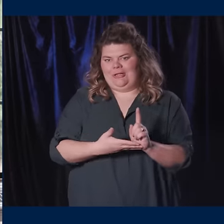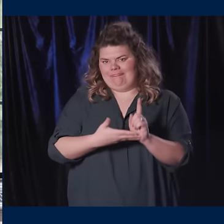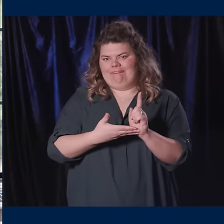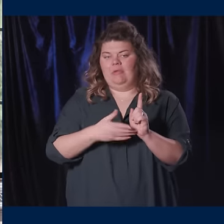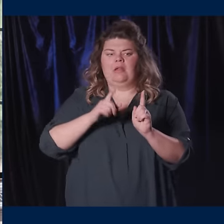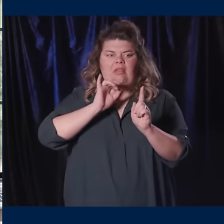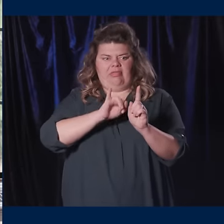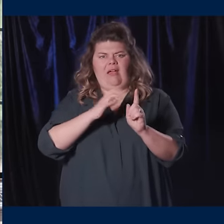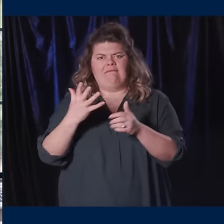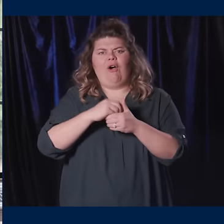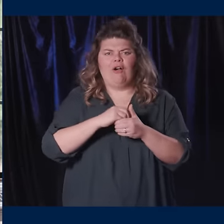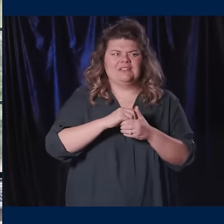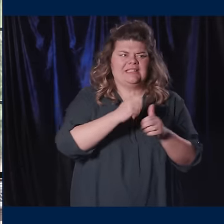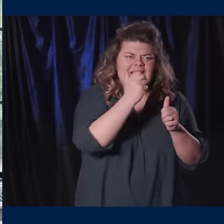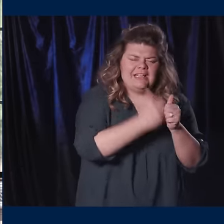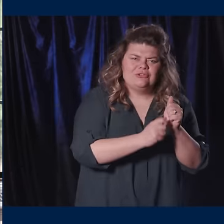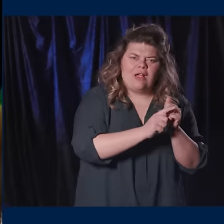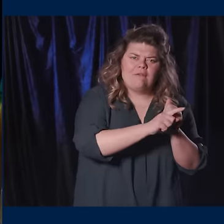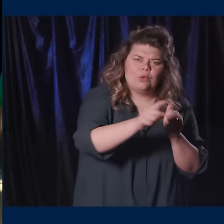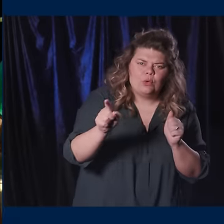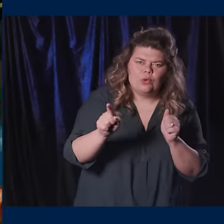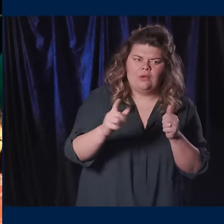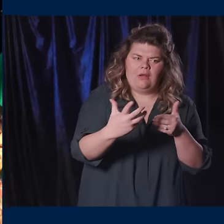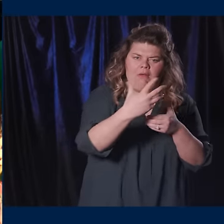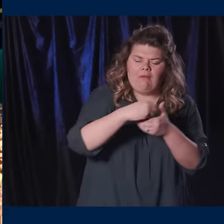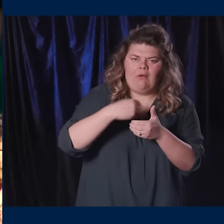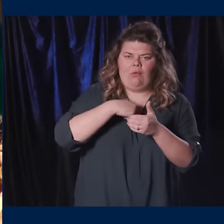It's a portrait that involves all of us — all of you who have